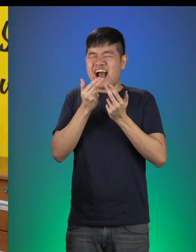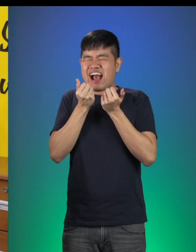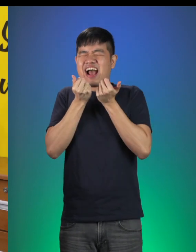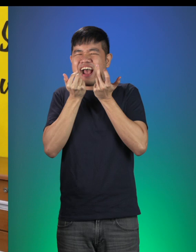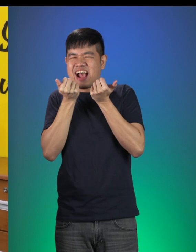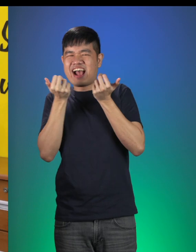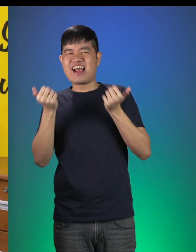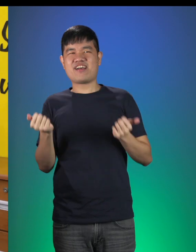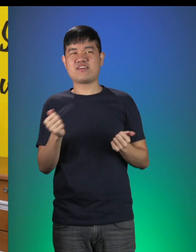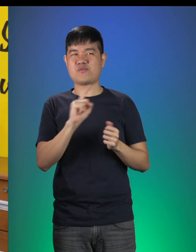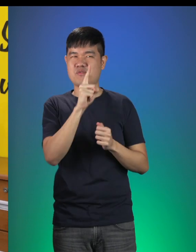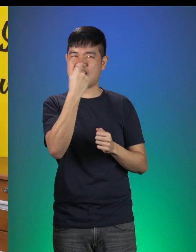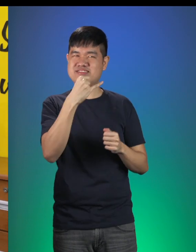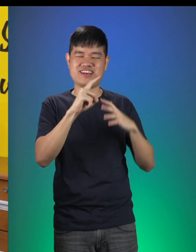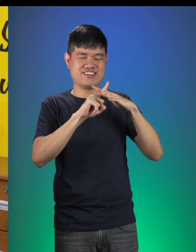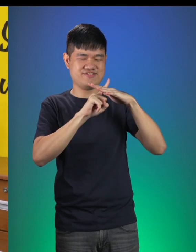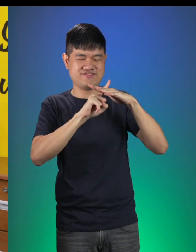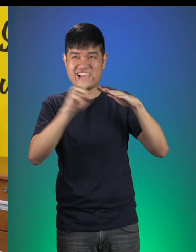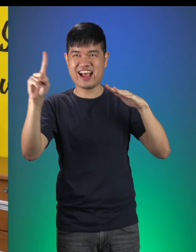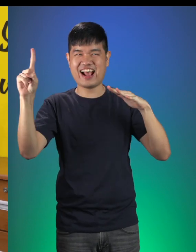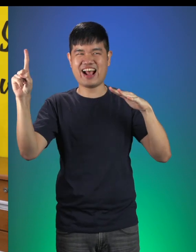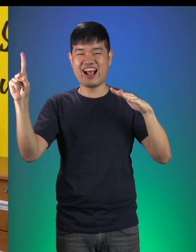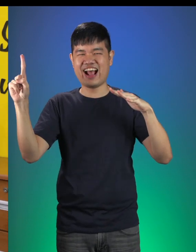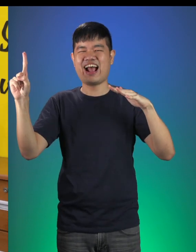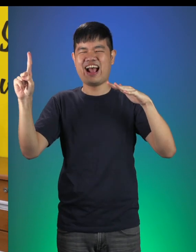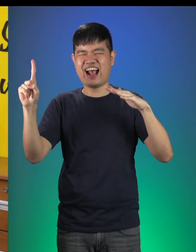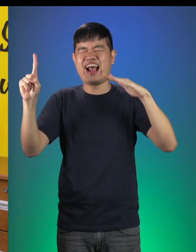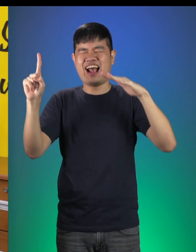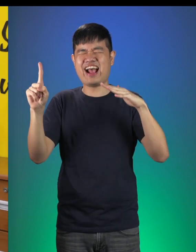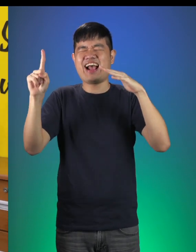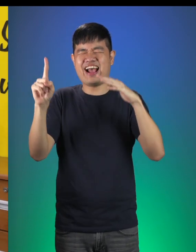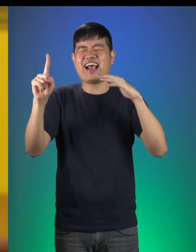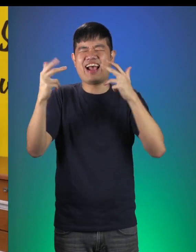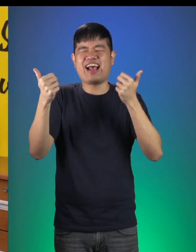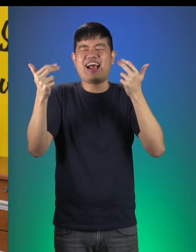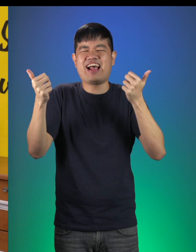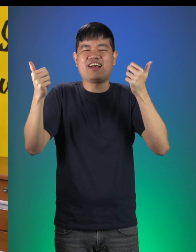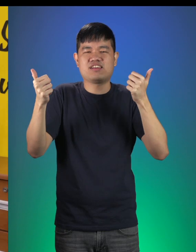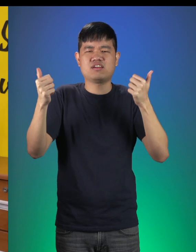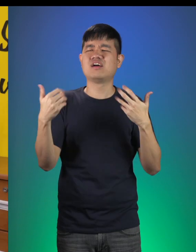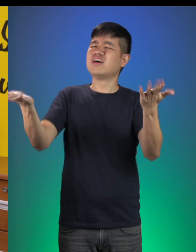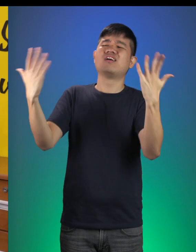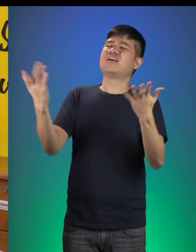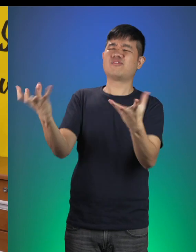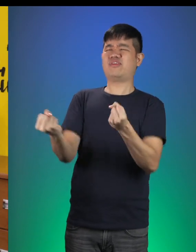There’s nowhere to run now Little Red! Hahahaha... Little Red: What do you want from me?